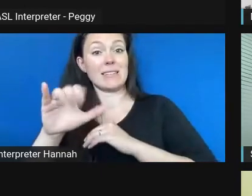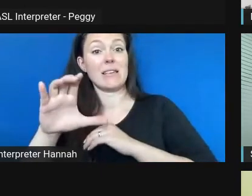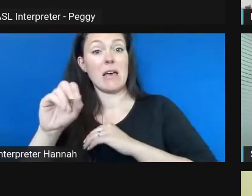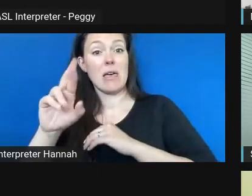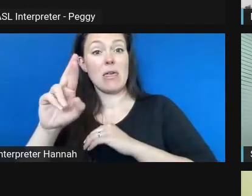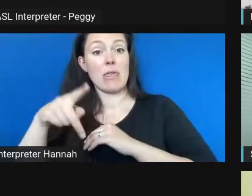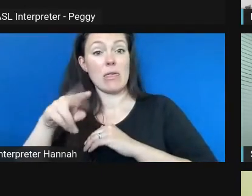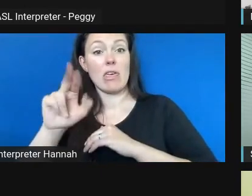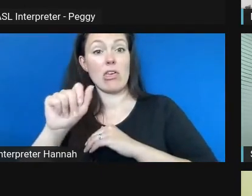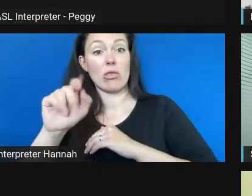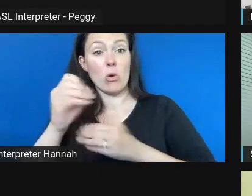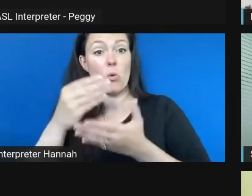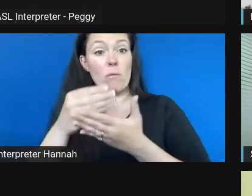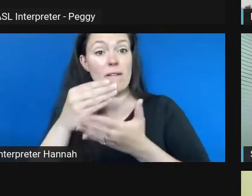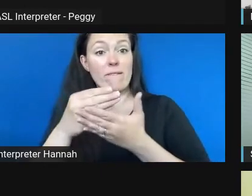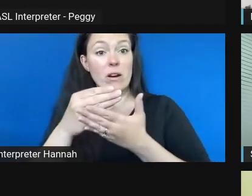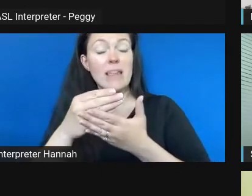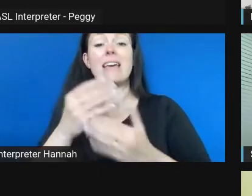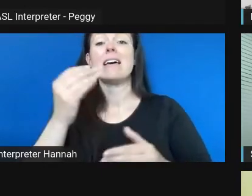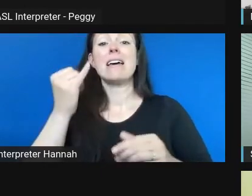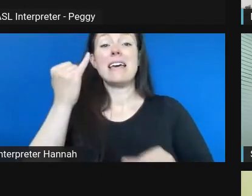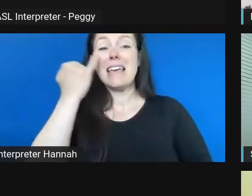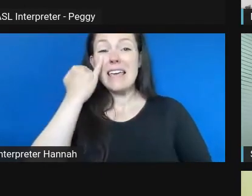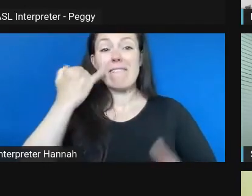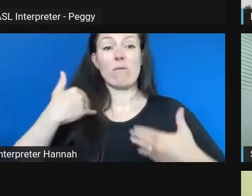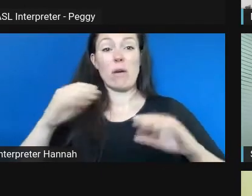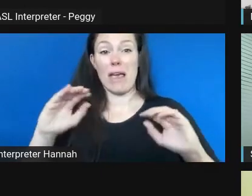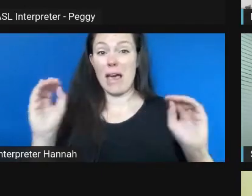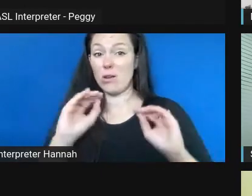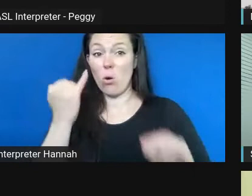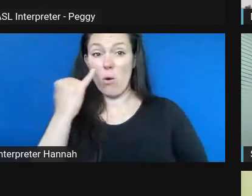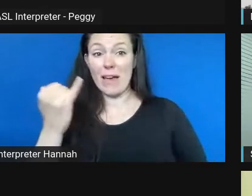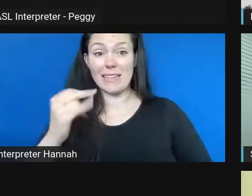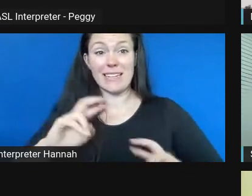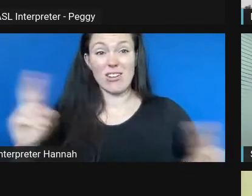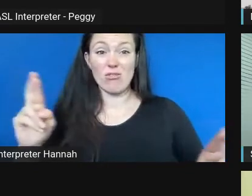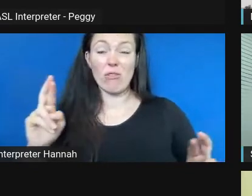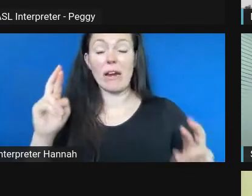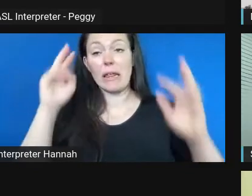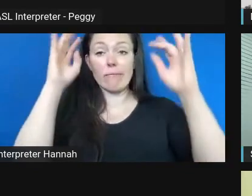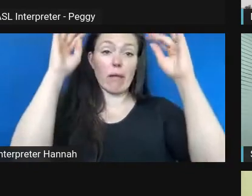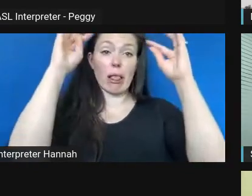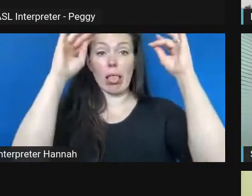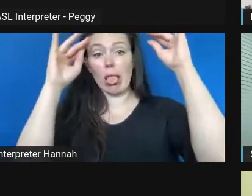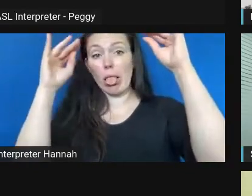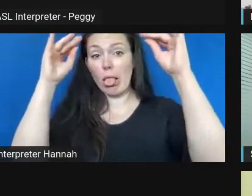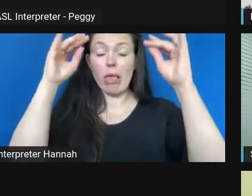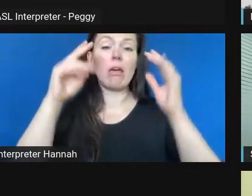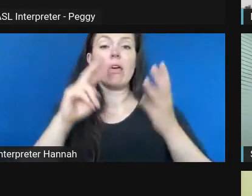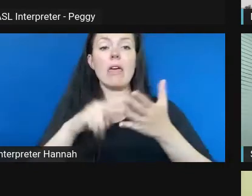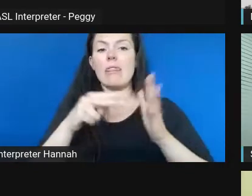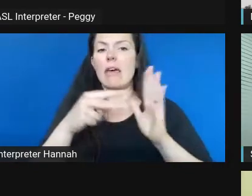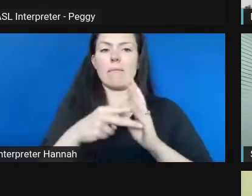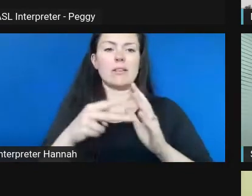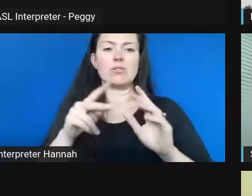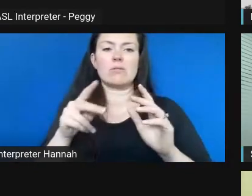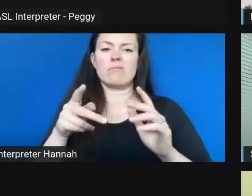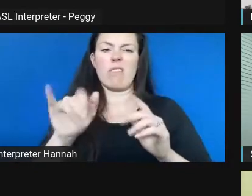If we hadn't had an idea ready, we wouldn't have been able to access that funding source. And so we did a lighting project with that last year,